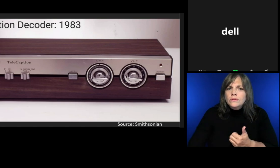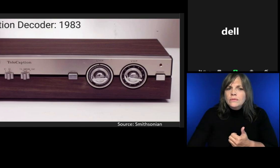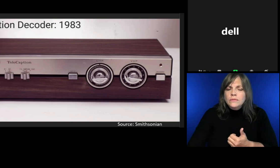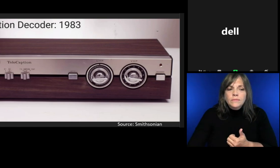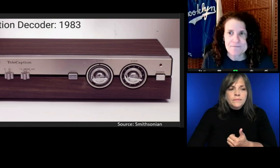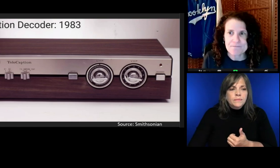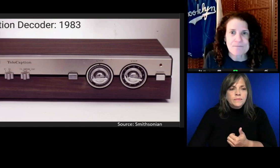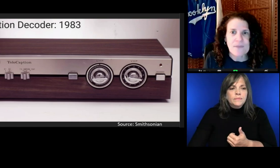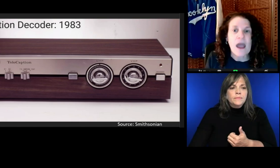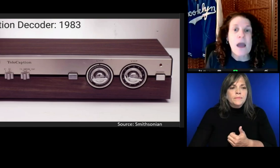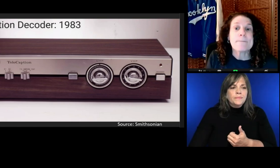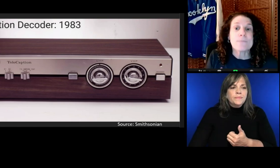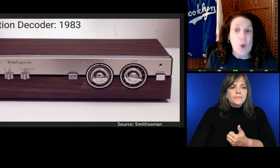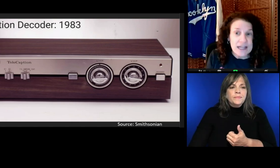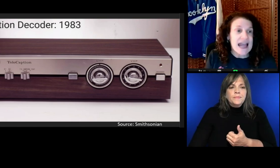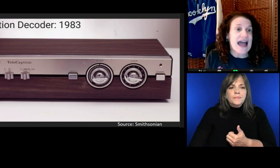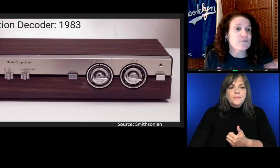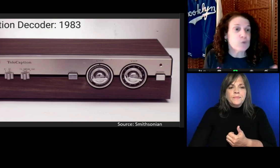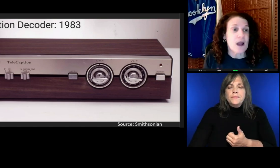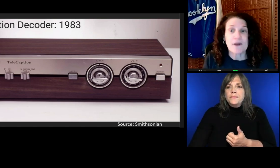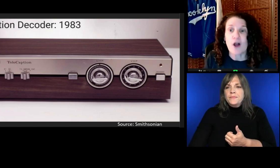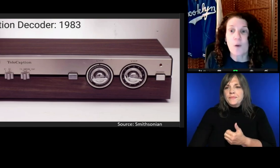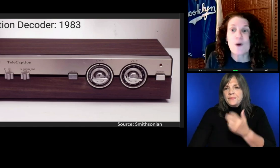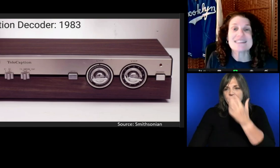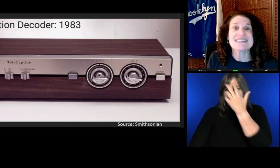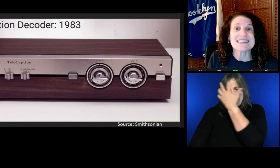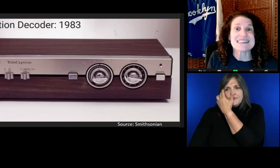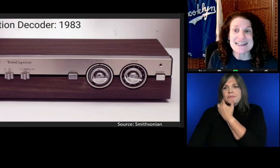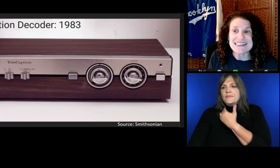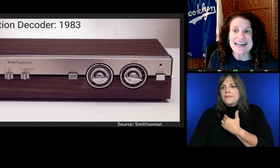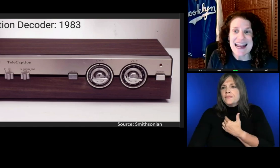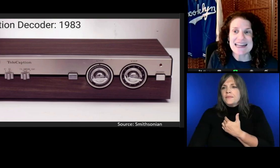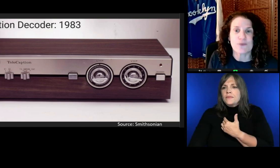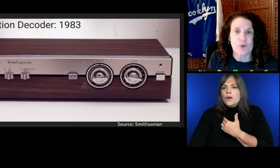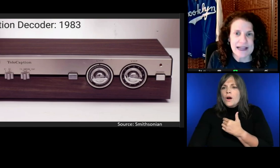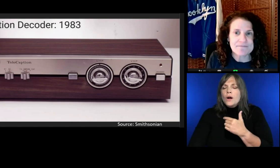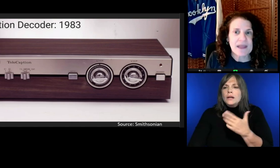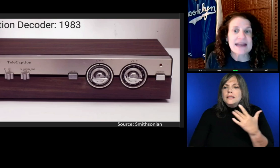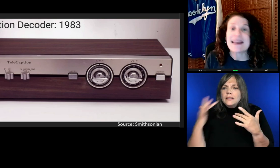90% of the time. Boy, have we come a long way since 1983.